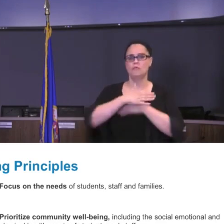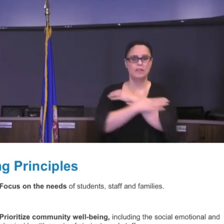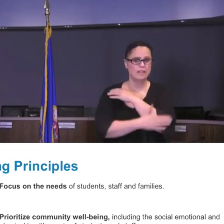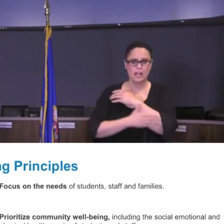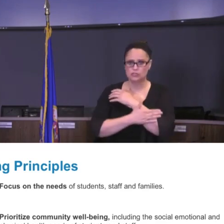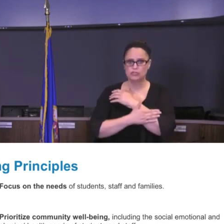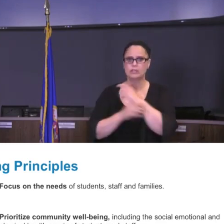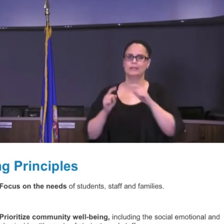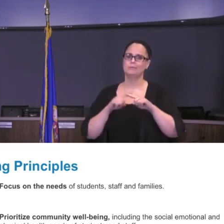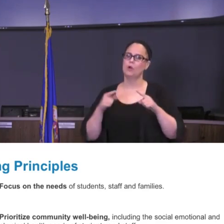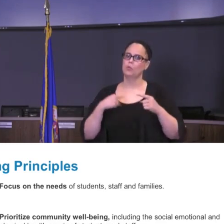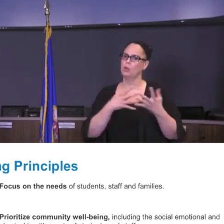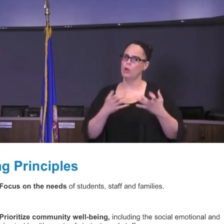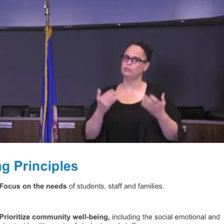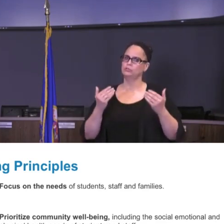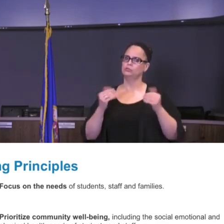possible for our school district.